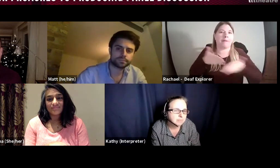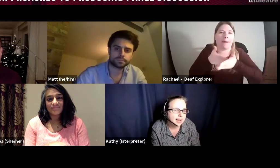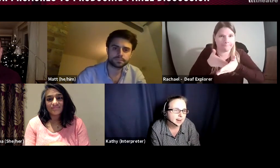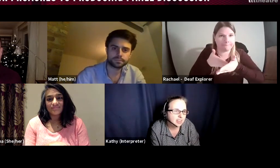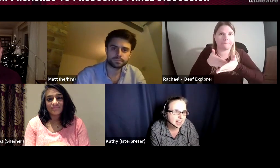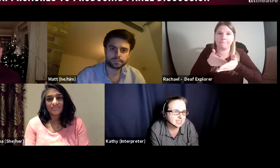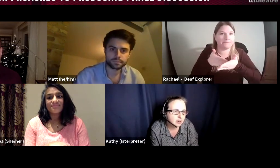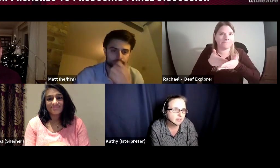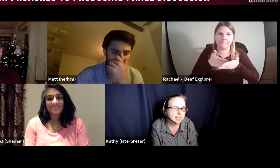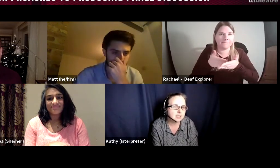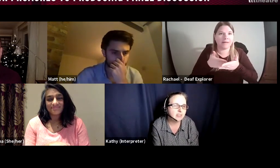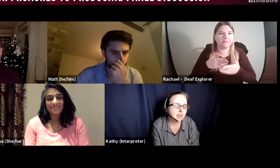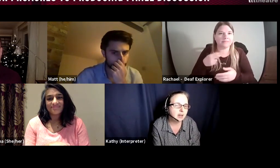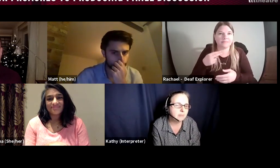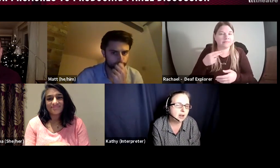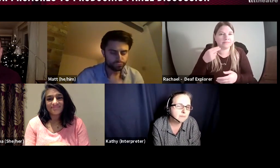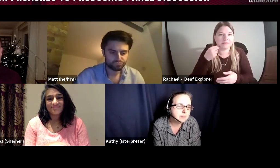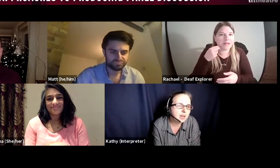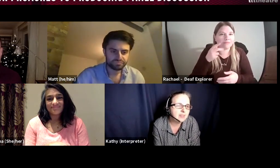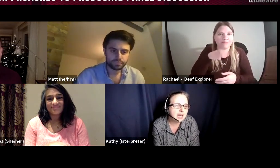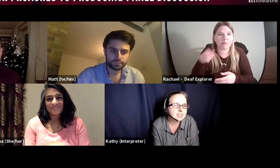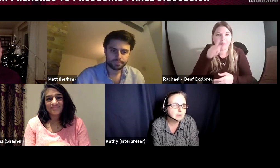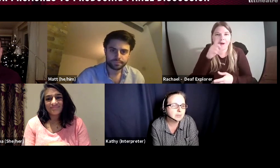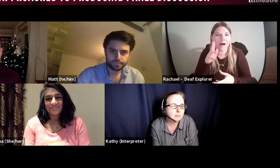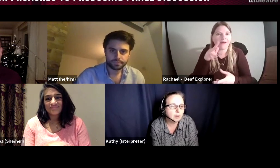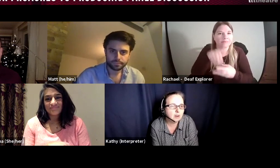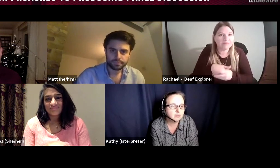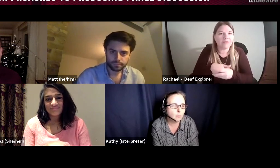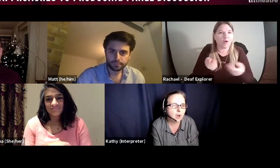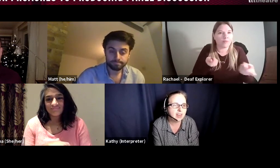and I think that is so vital, I think a lot of people hit that stumbling block where they think